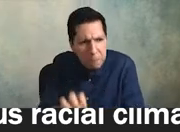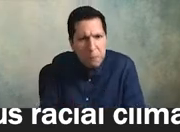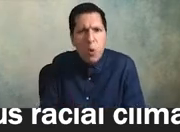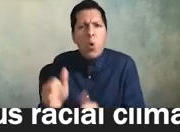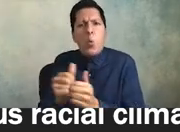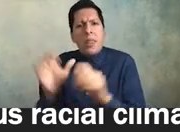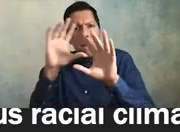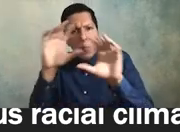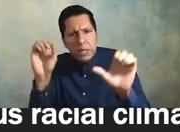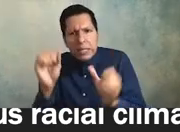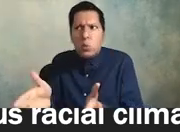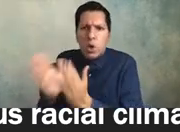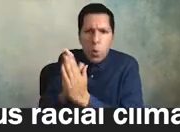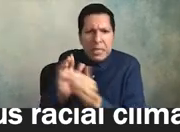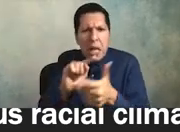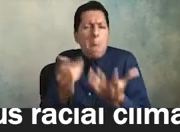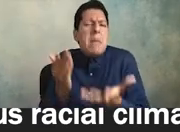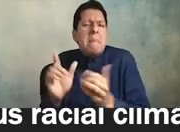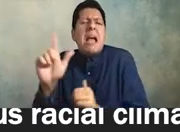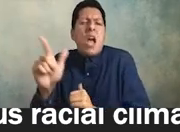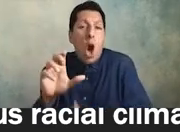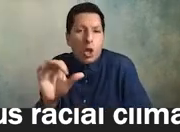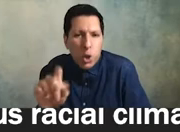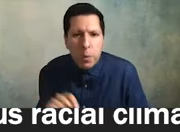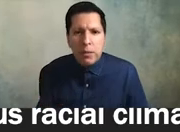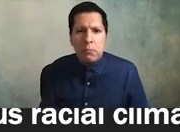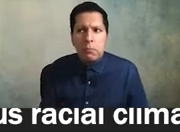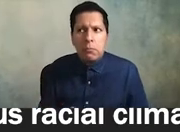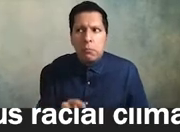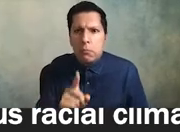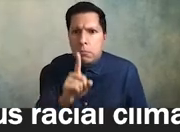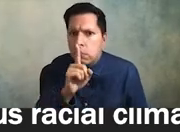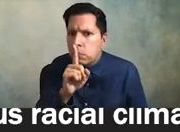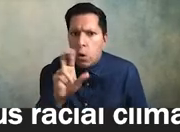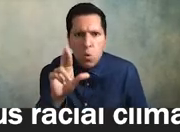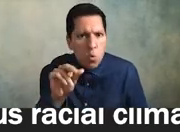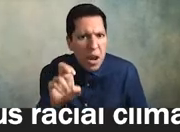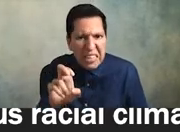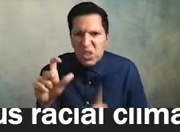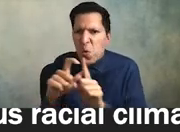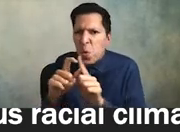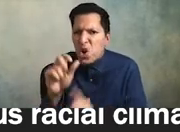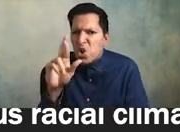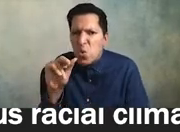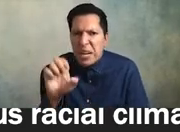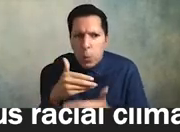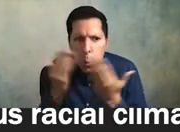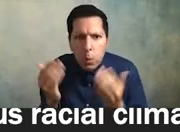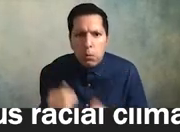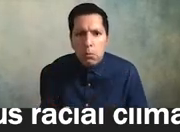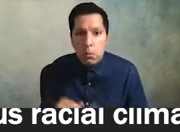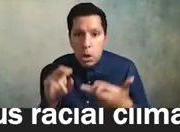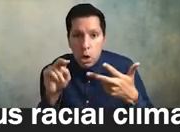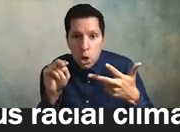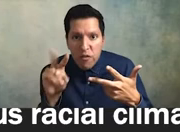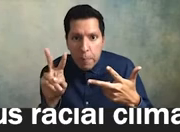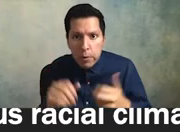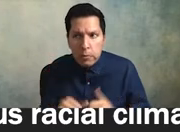they'll get to it in october no they didn't say a word about race in october november um april nope